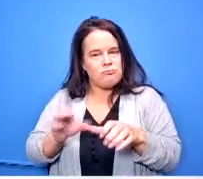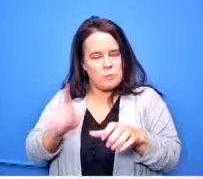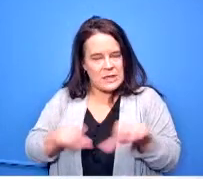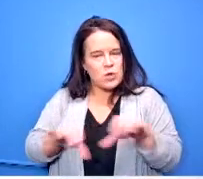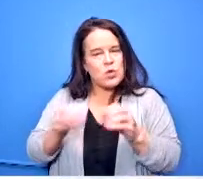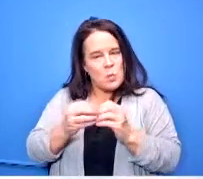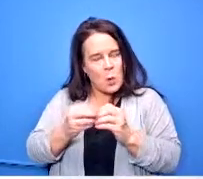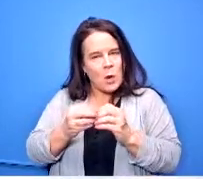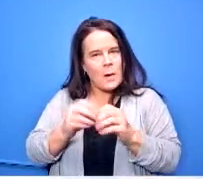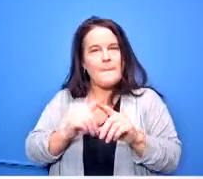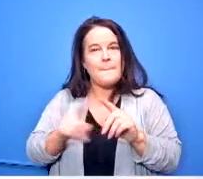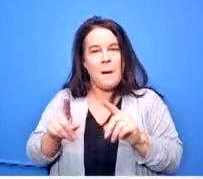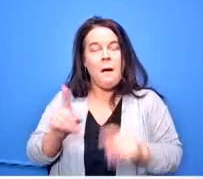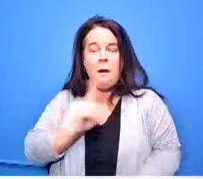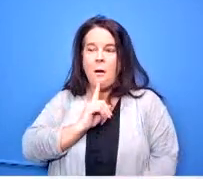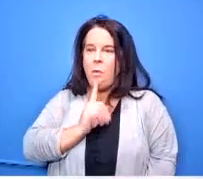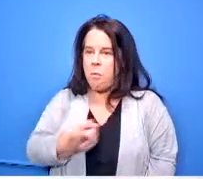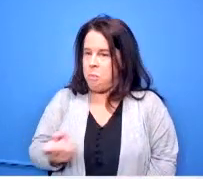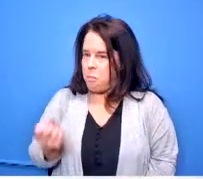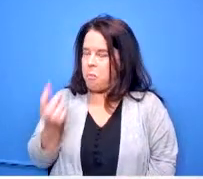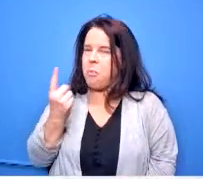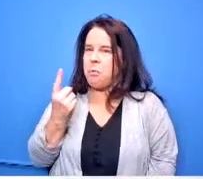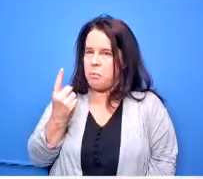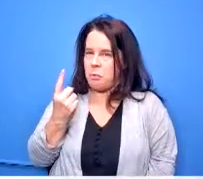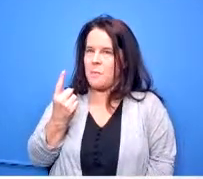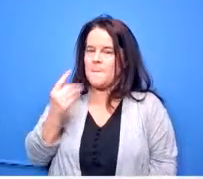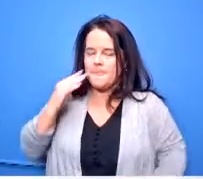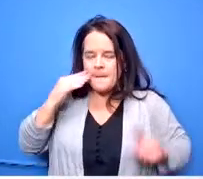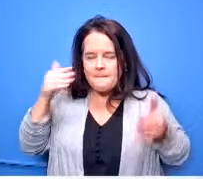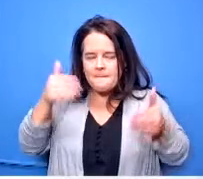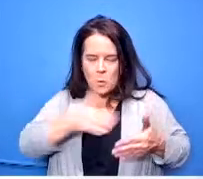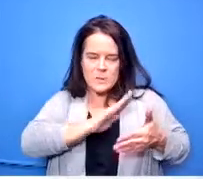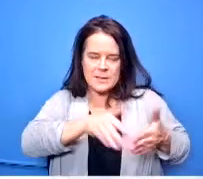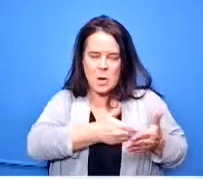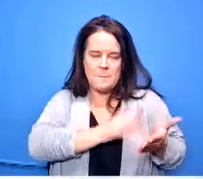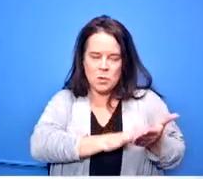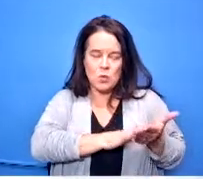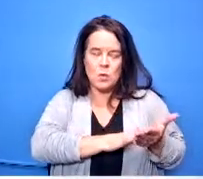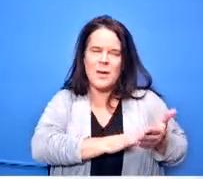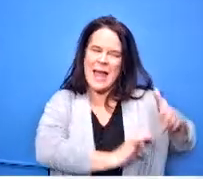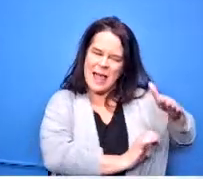see the importance of of focusing on those middle grades i can't speak to elementary school i can